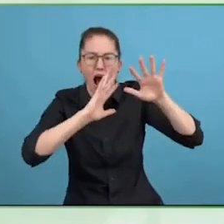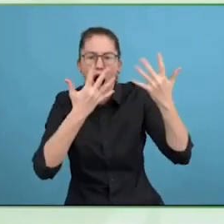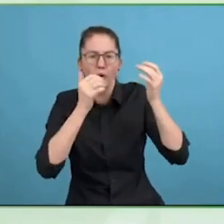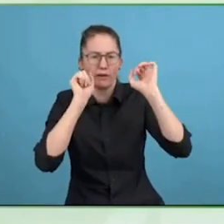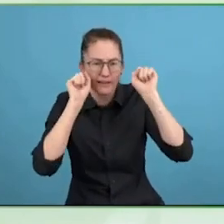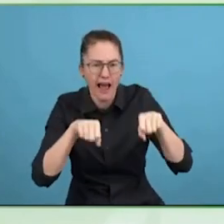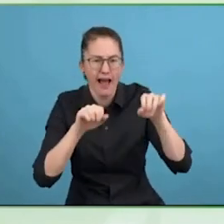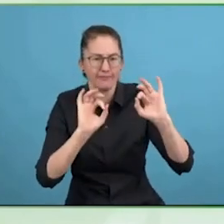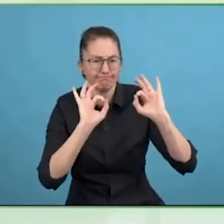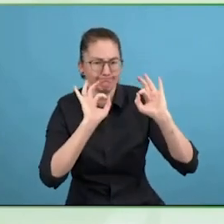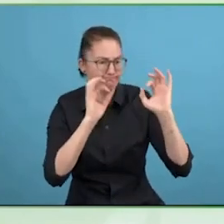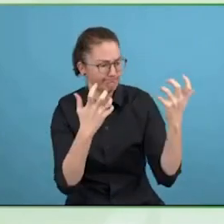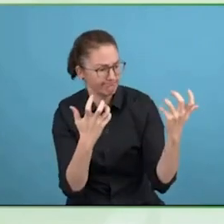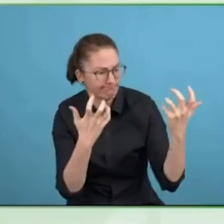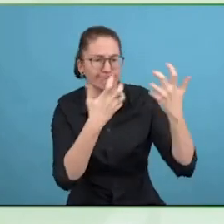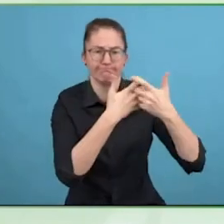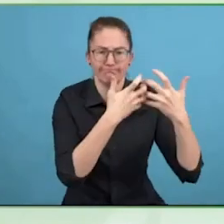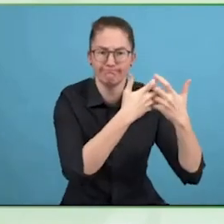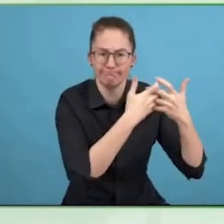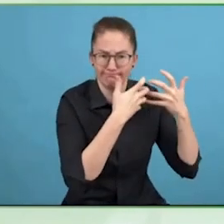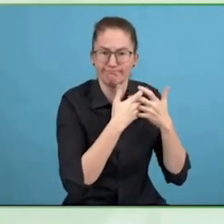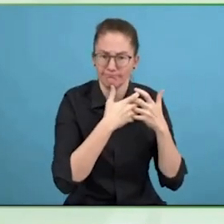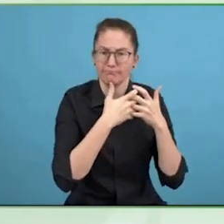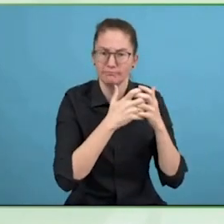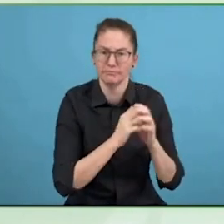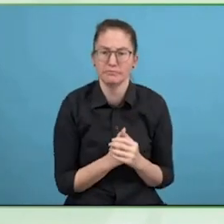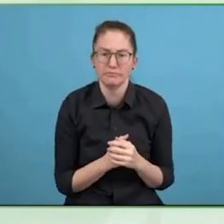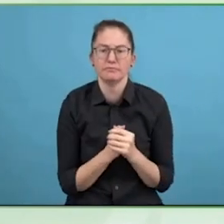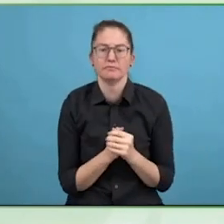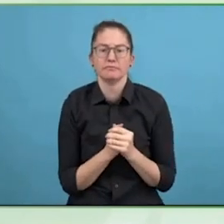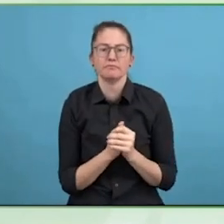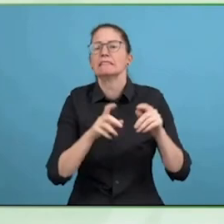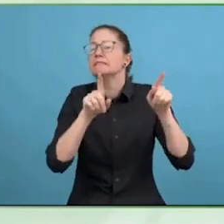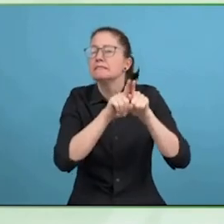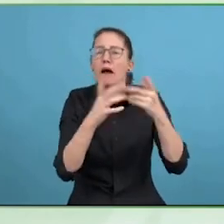there but what they found out was that there was an association out